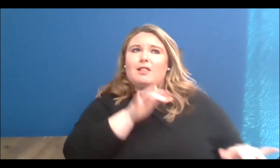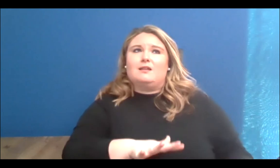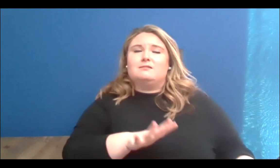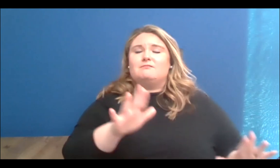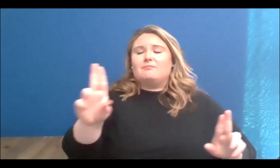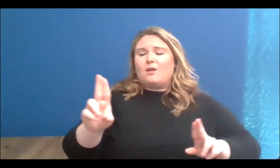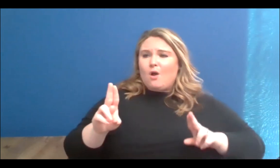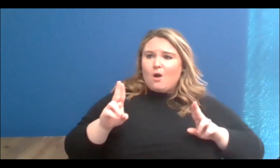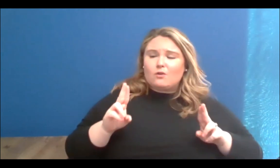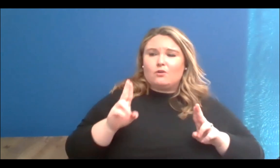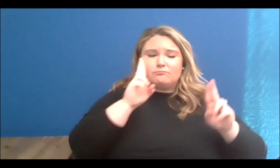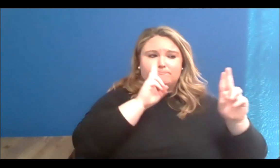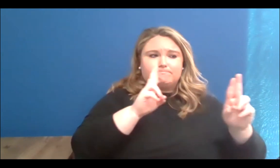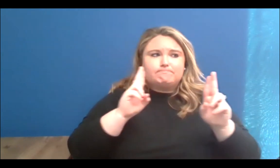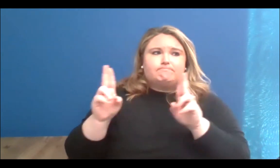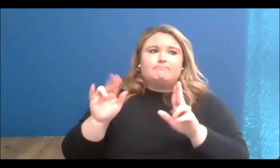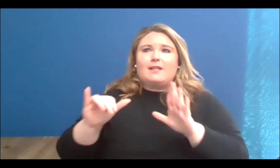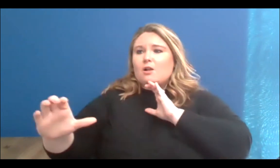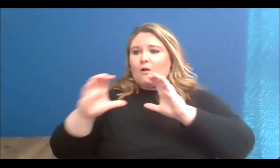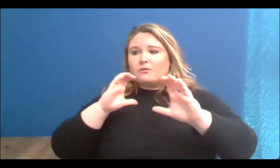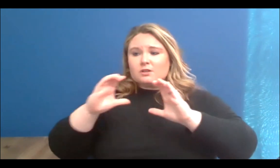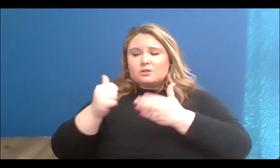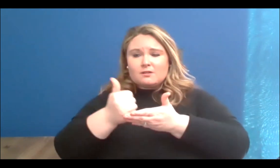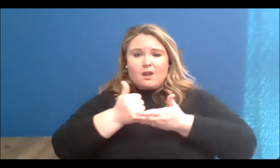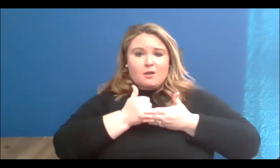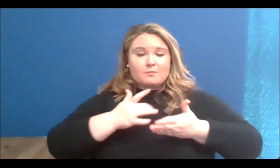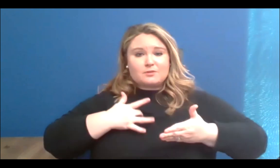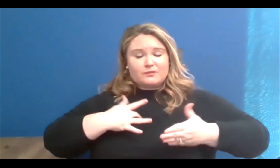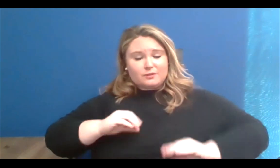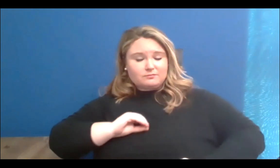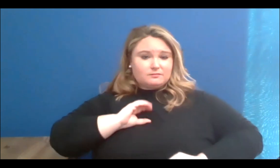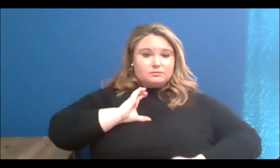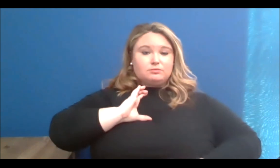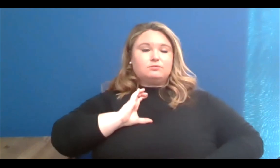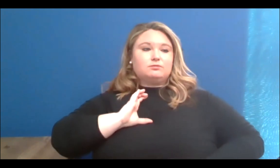conversation that lifts up spirits. It's definitely one of those conversations